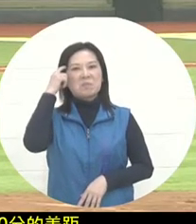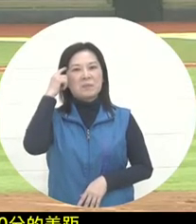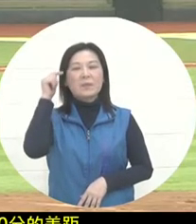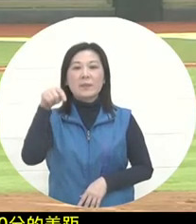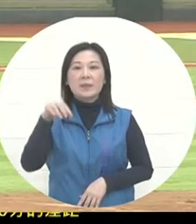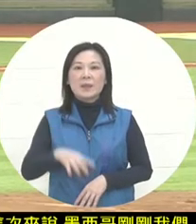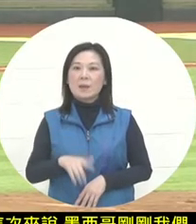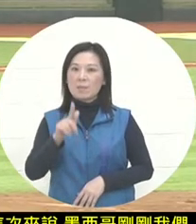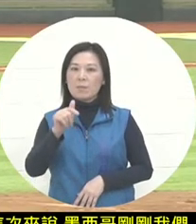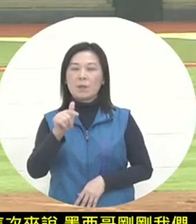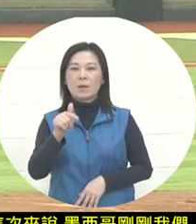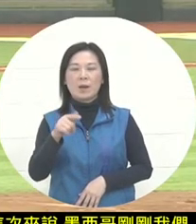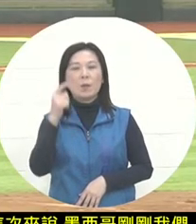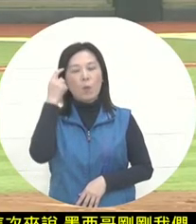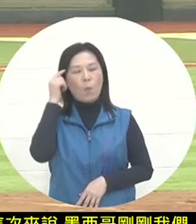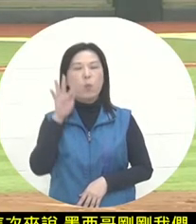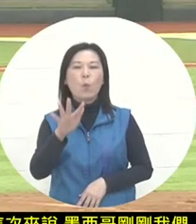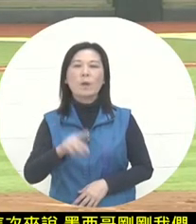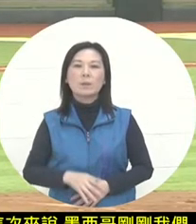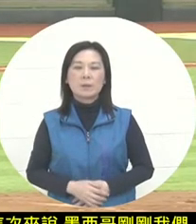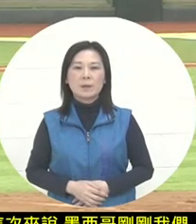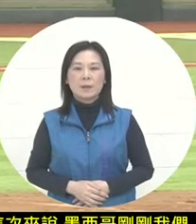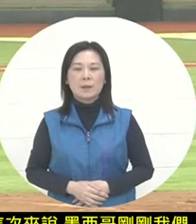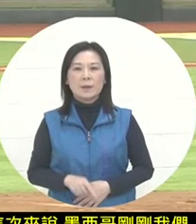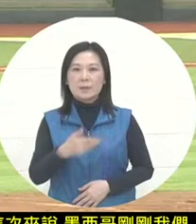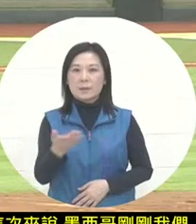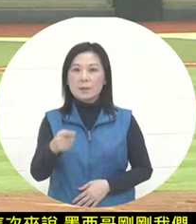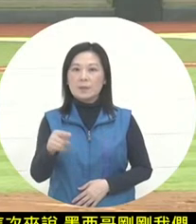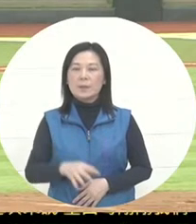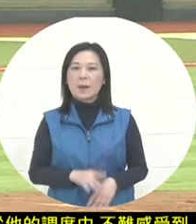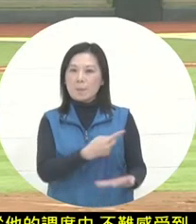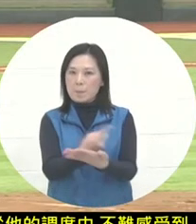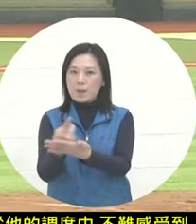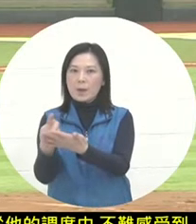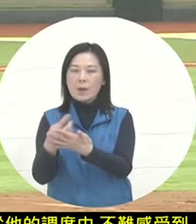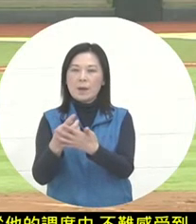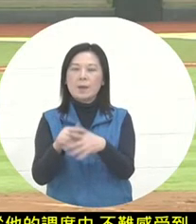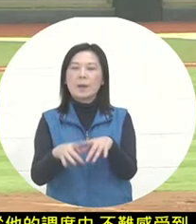that some of the coach's thoughts are Let the players give their best,